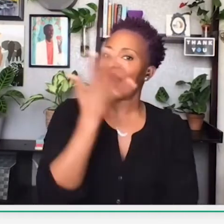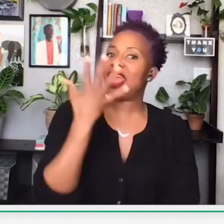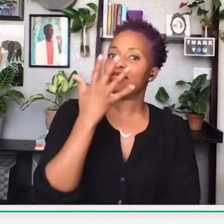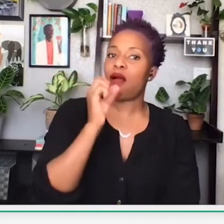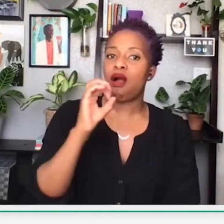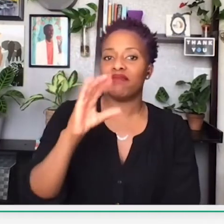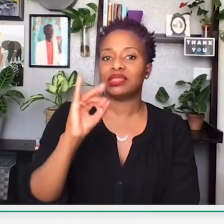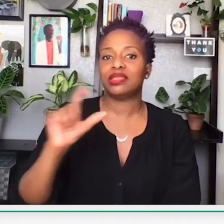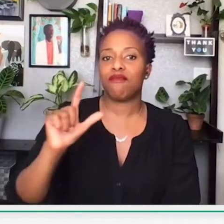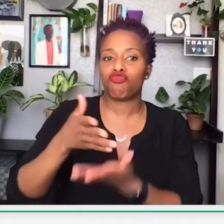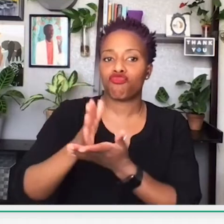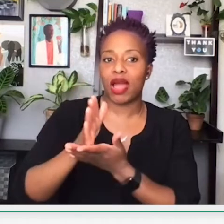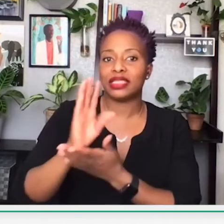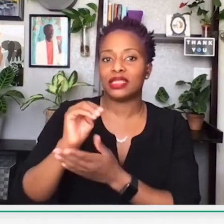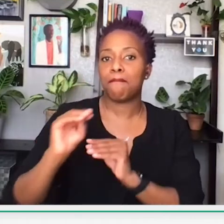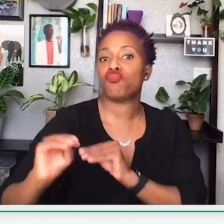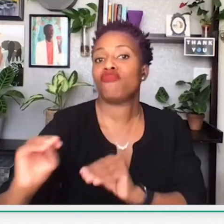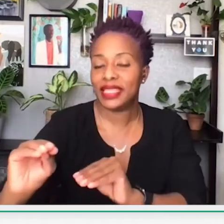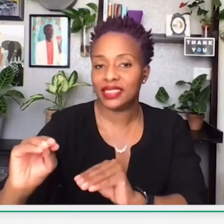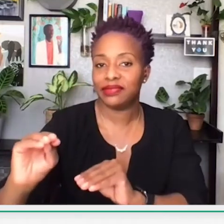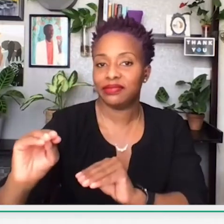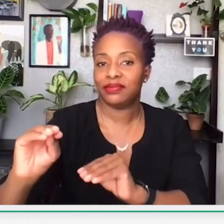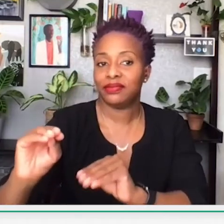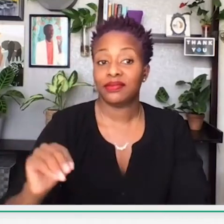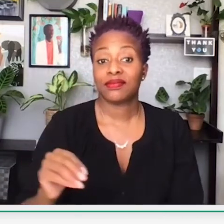So Rosa Parks became the face of the Civil Rights Movement.